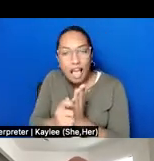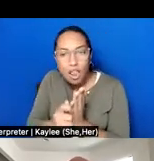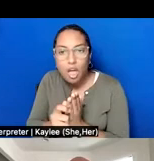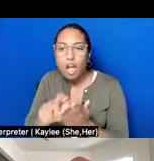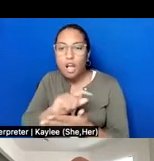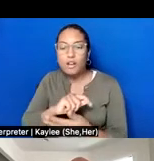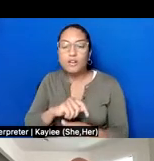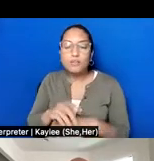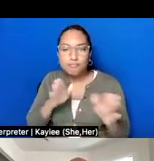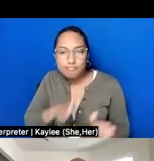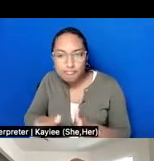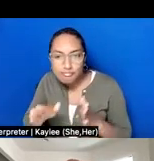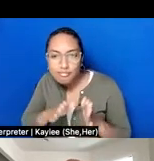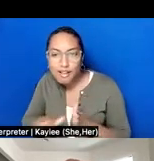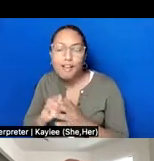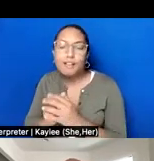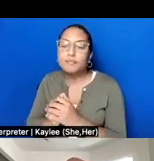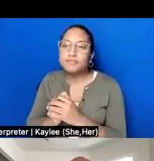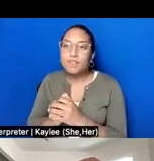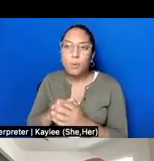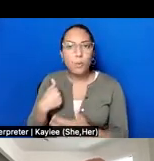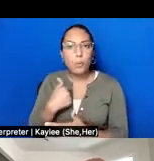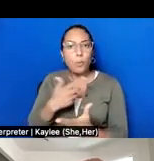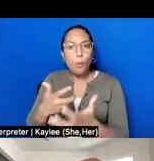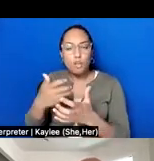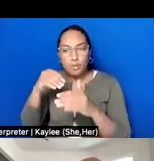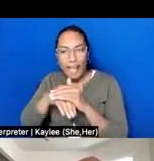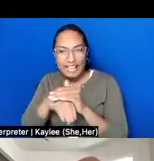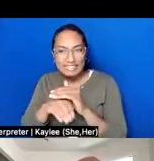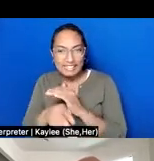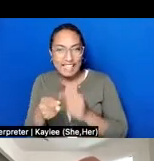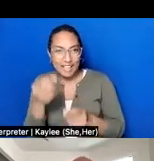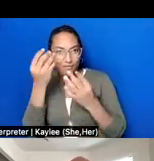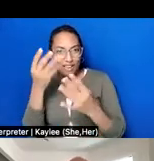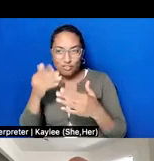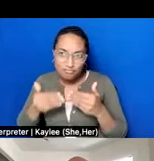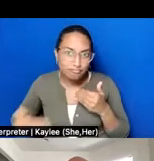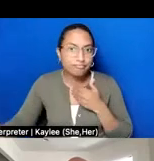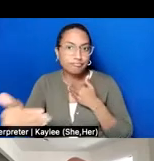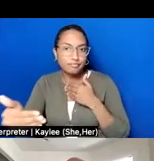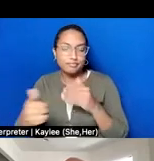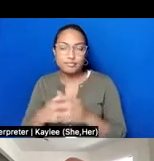term. We may embark on an oral history project for a specific exhibition or project, but it is